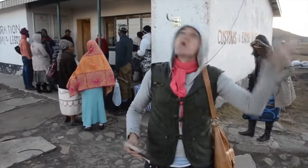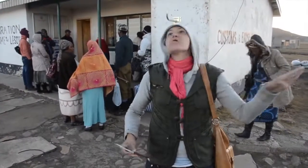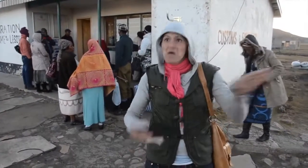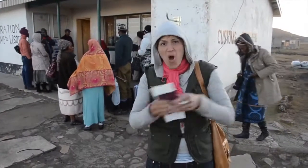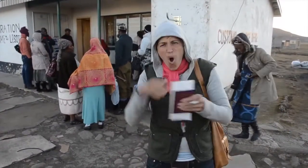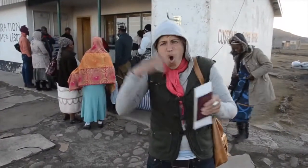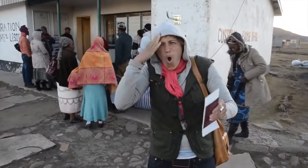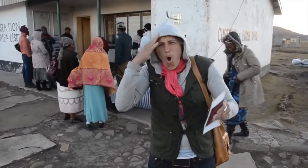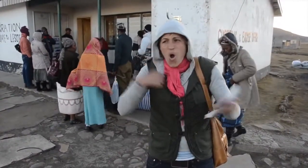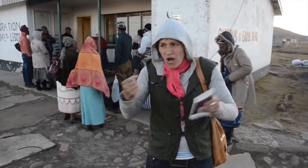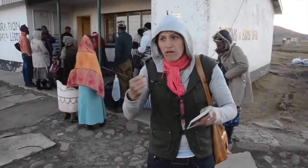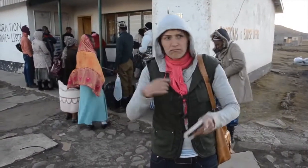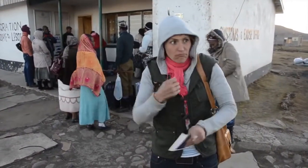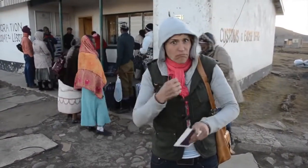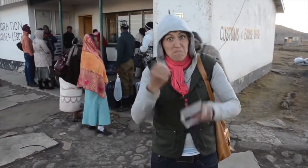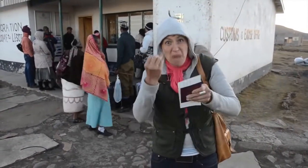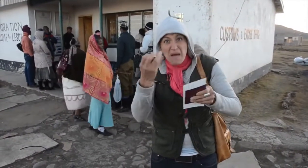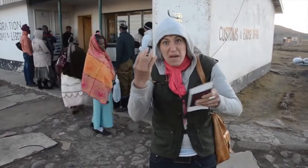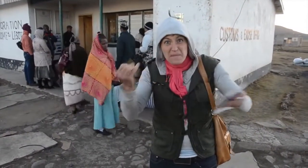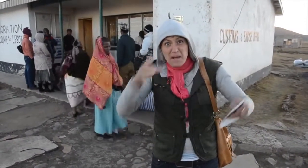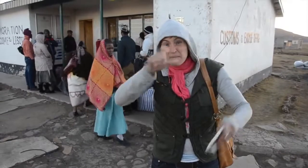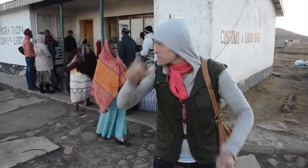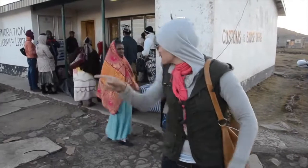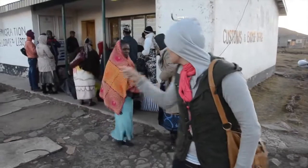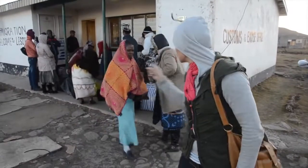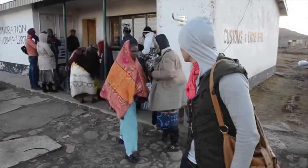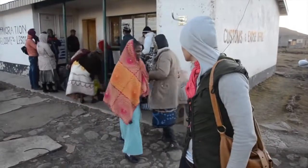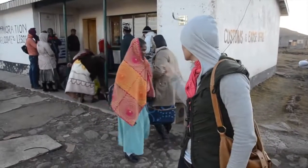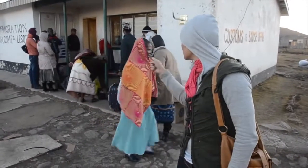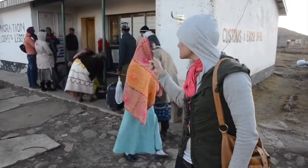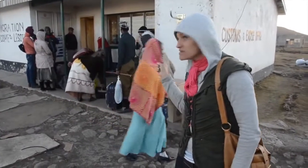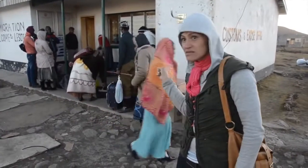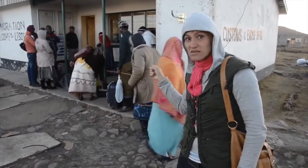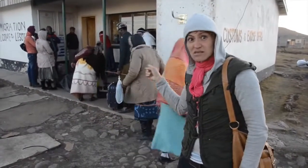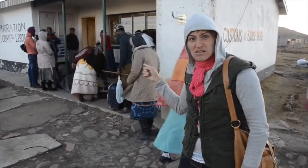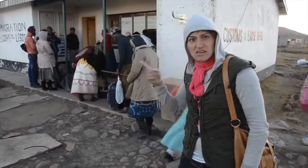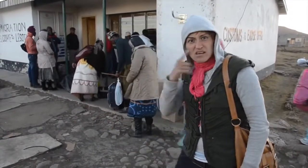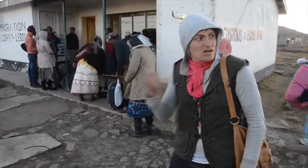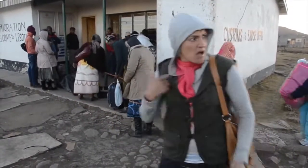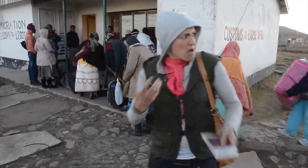During our drive up here, we went over one extremely rough patch and Darren actually banged his head against the rail. Now, see these people over there?